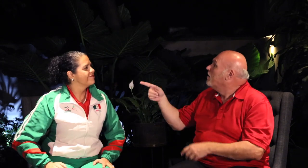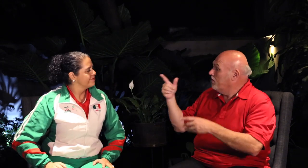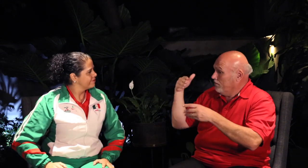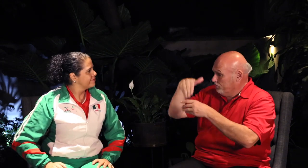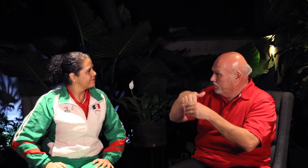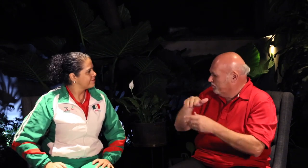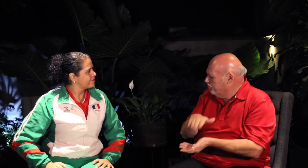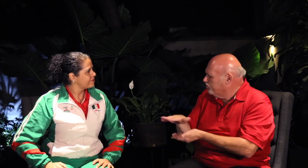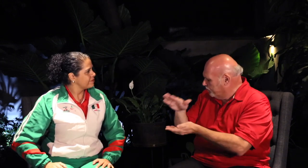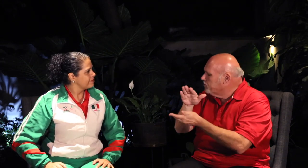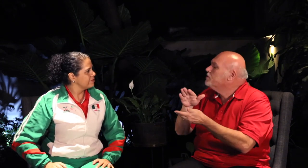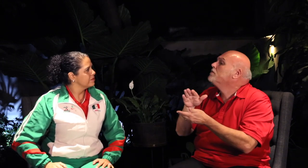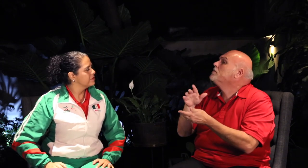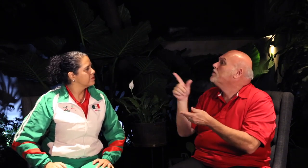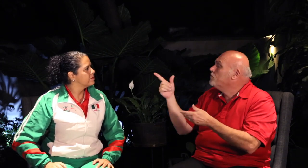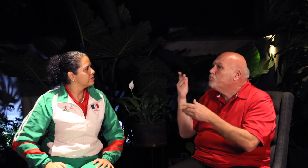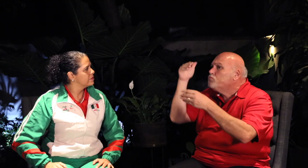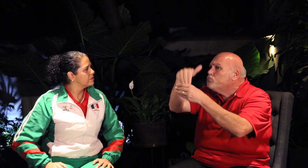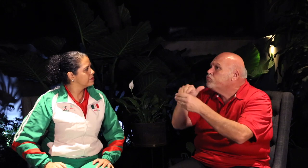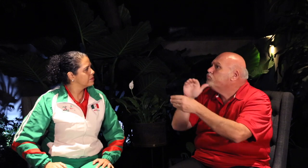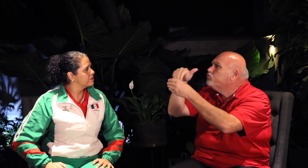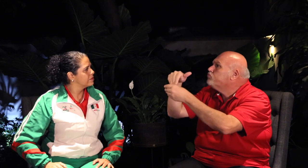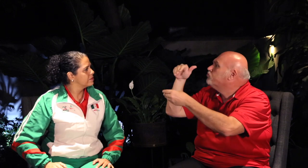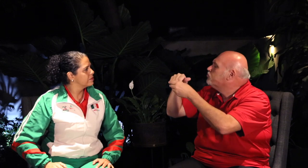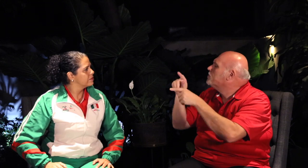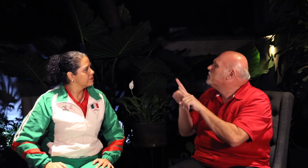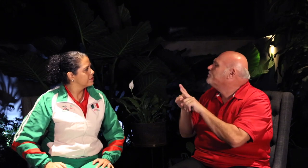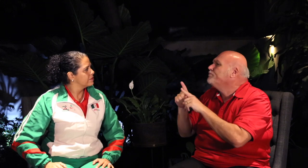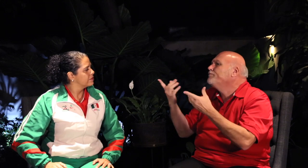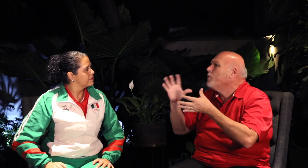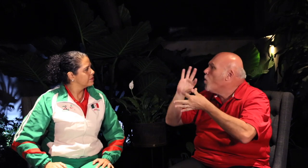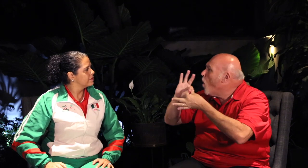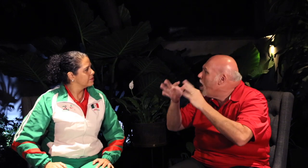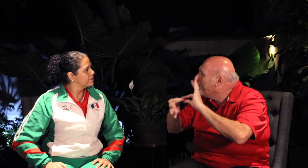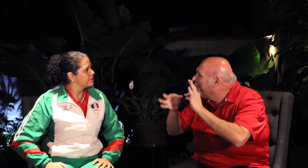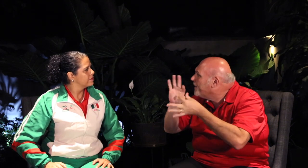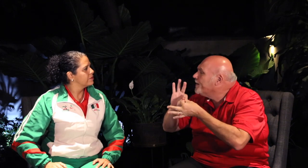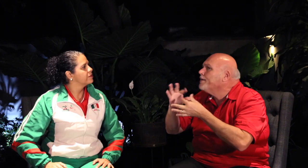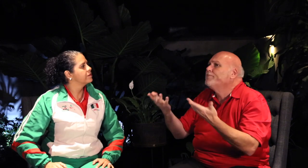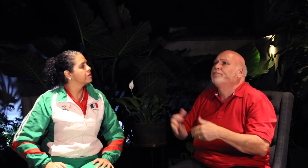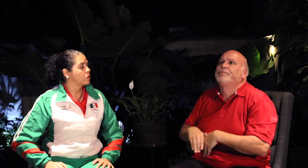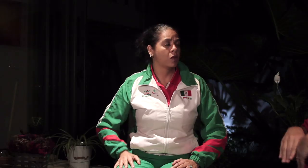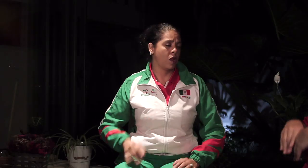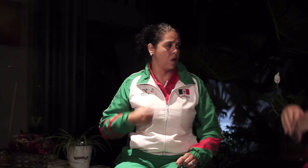[Anselmo]: When you were in the team, did your team participate in games like Deaflympics?